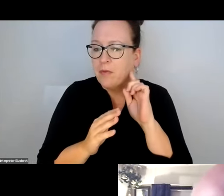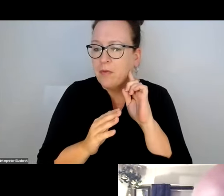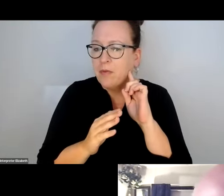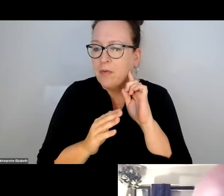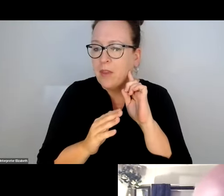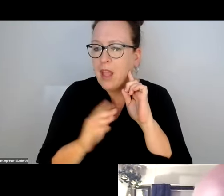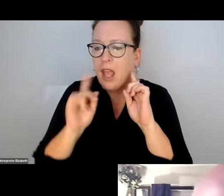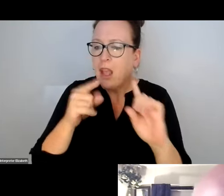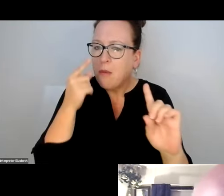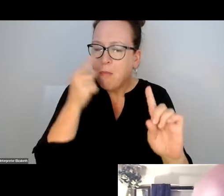T...